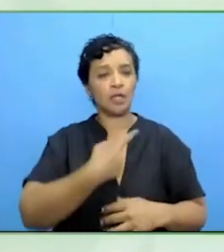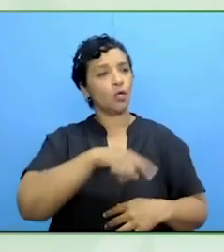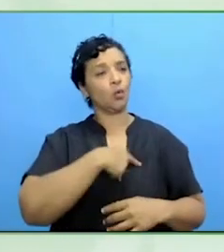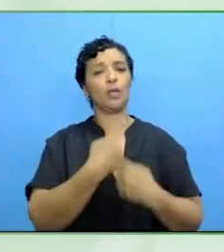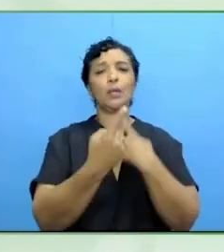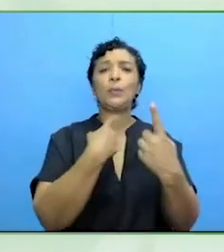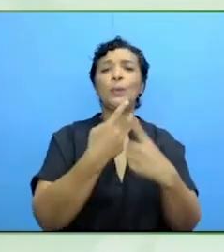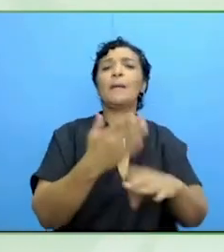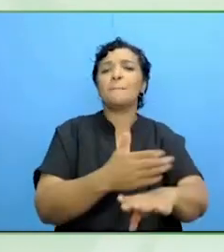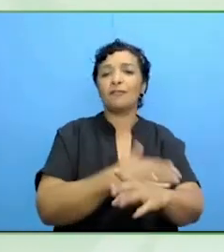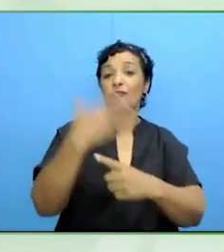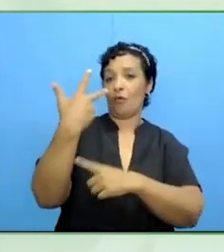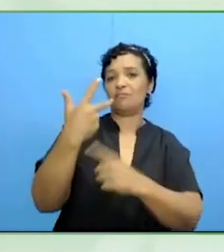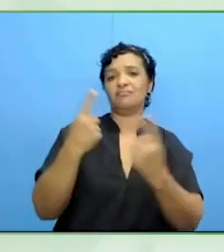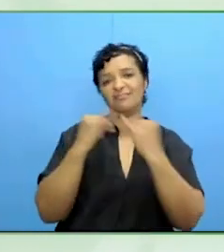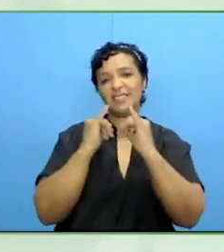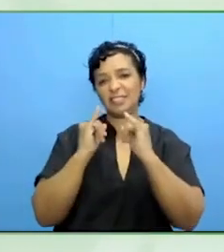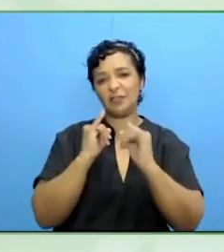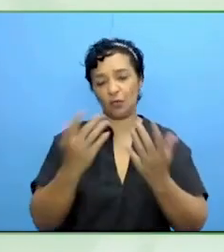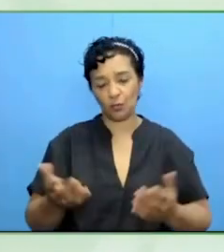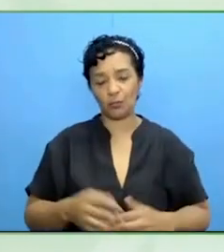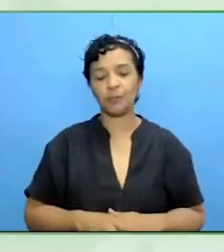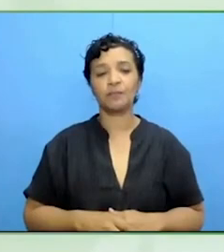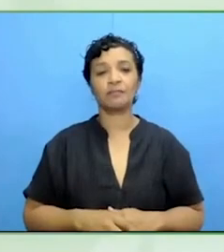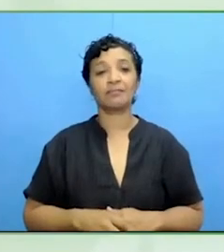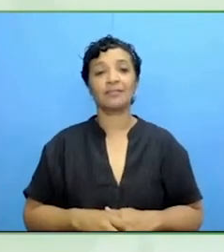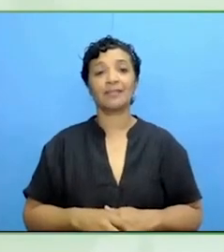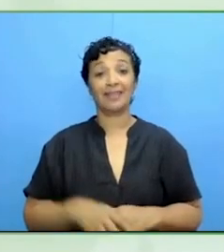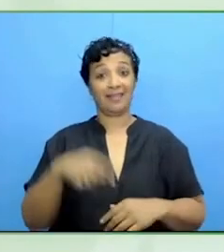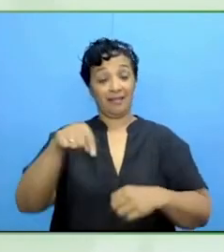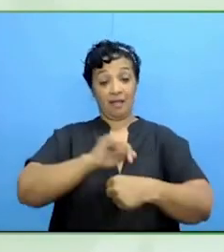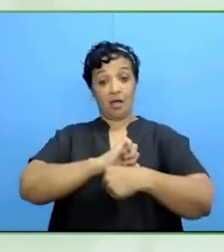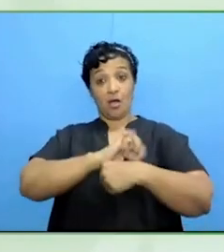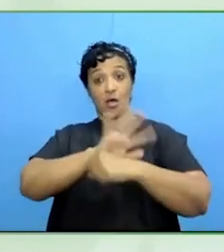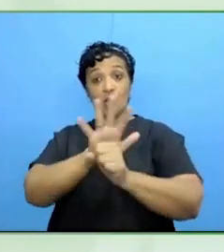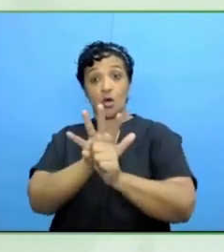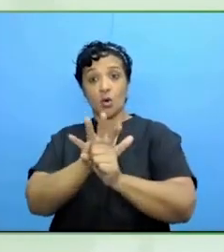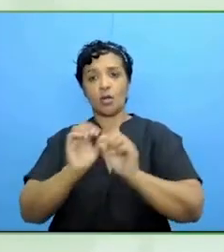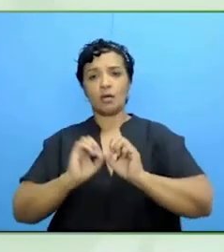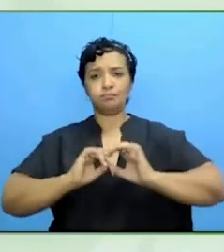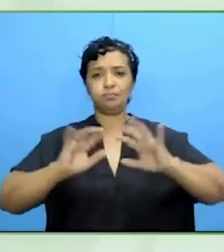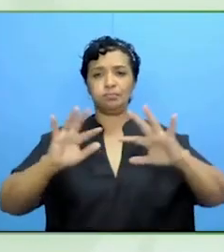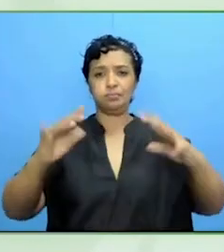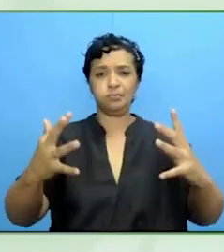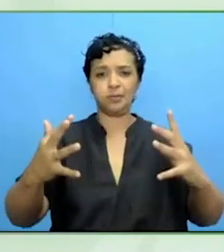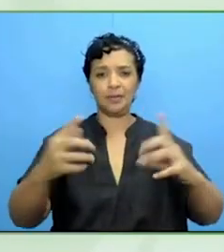negative outputs of the pandemic - the re-medicalisation,